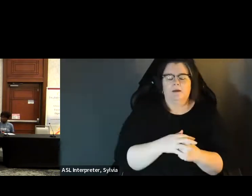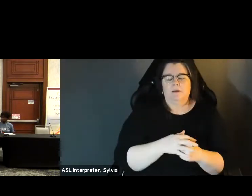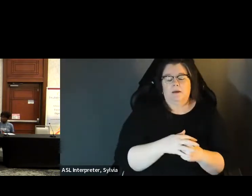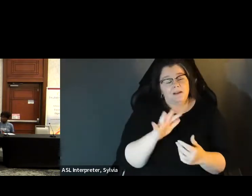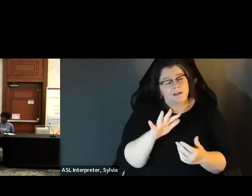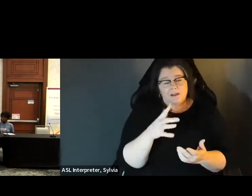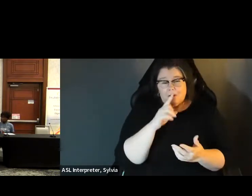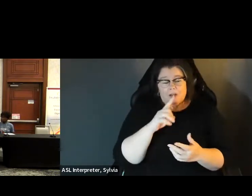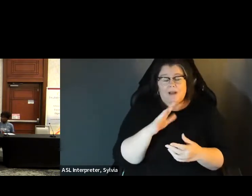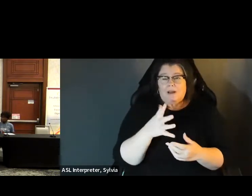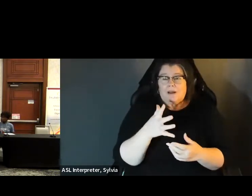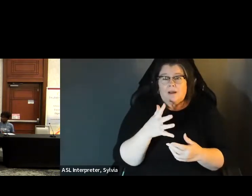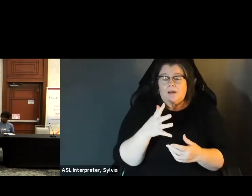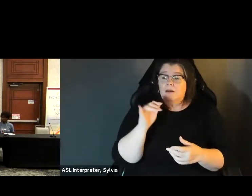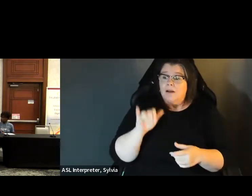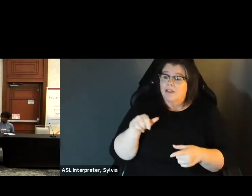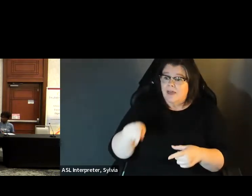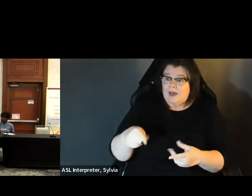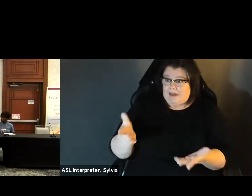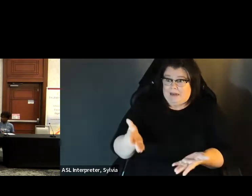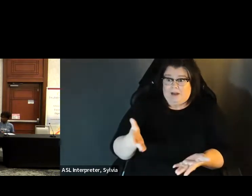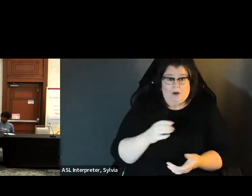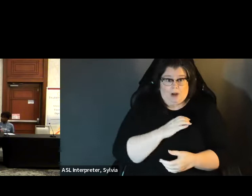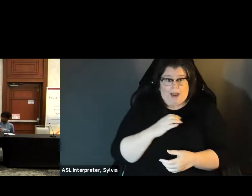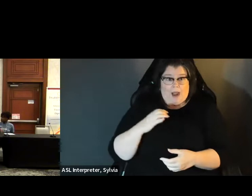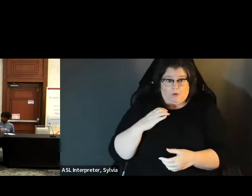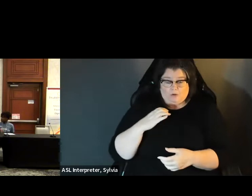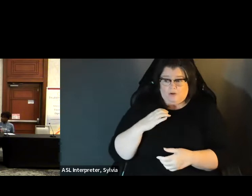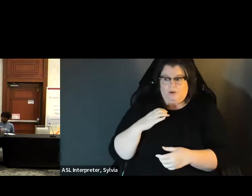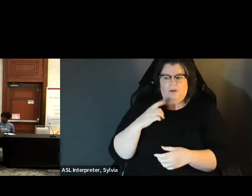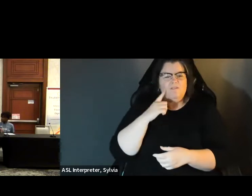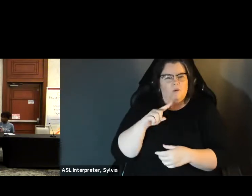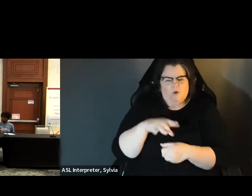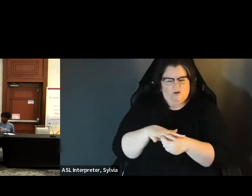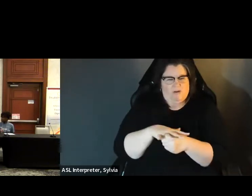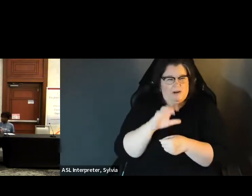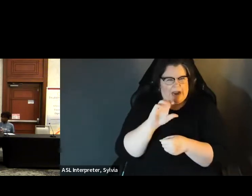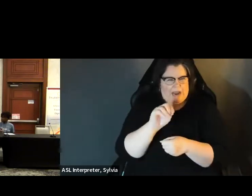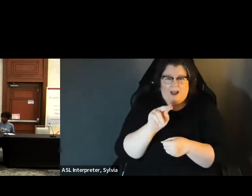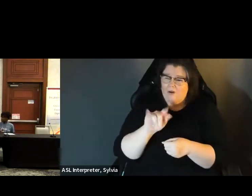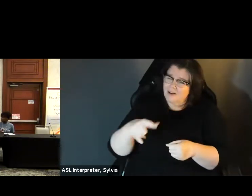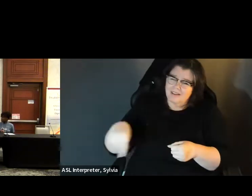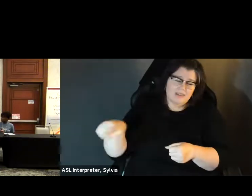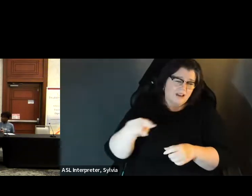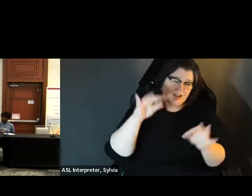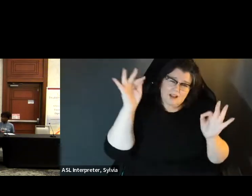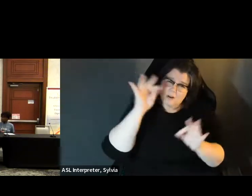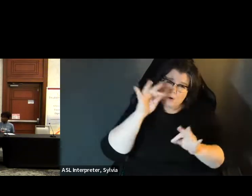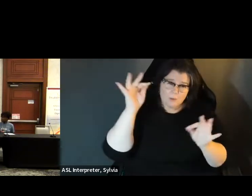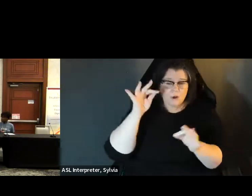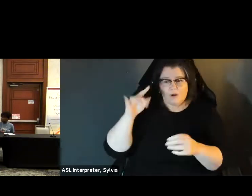officials to evening indicate them about what is needed, and frankly, which this was mentioned to by members of our